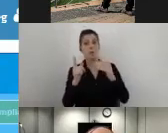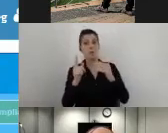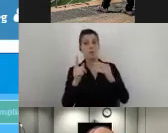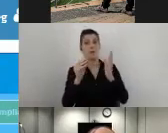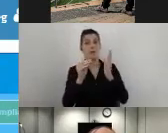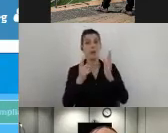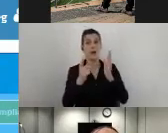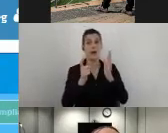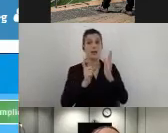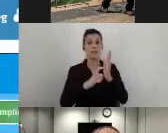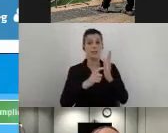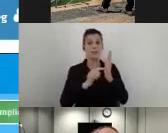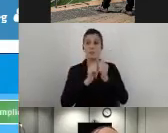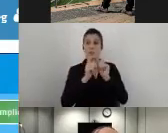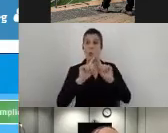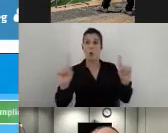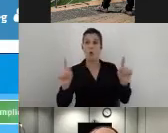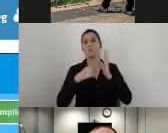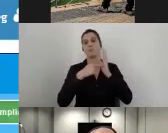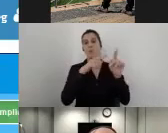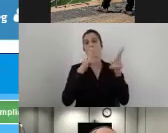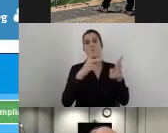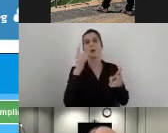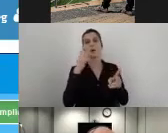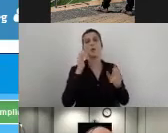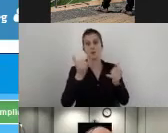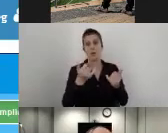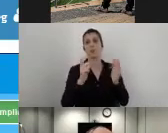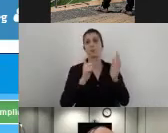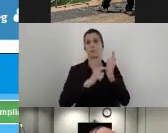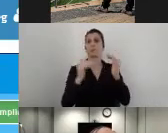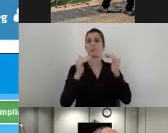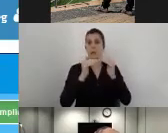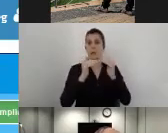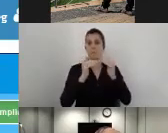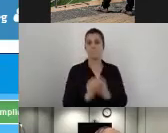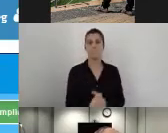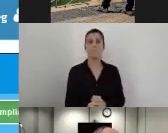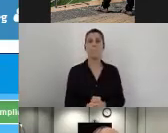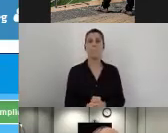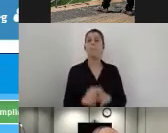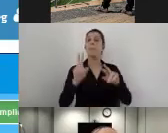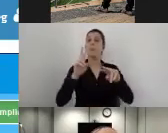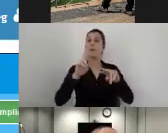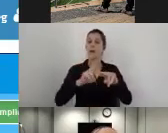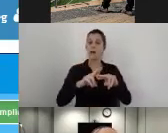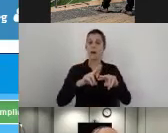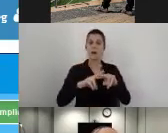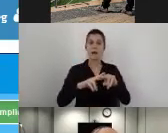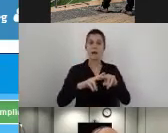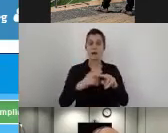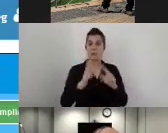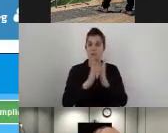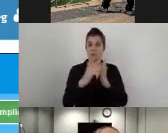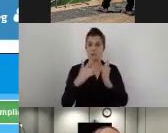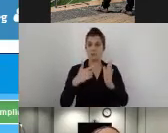So for this example, we can say that it is compliant. Then I am not requested to add any additional text.